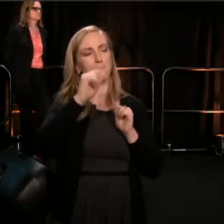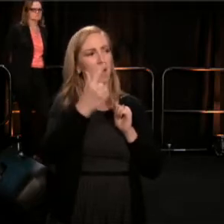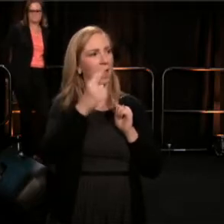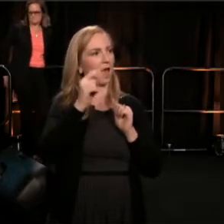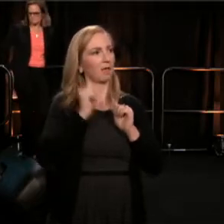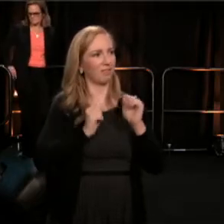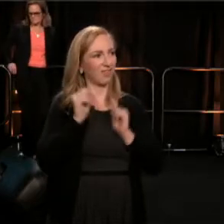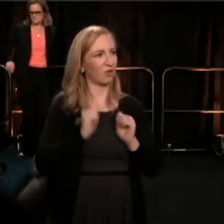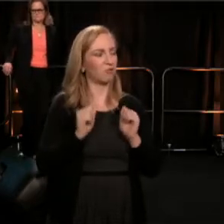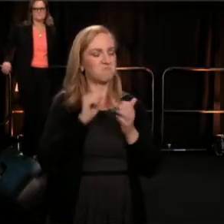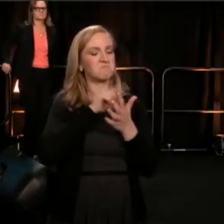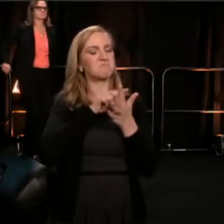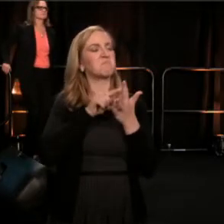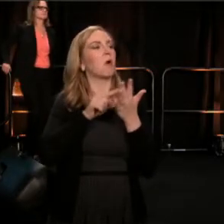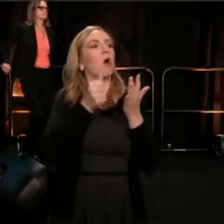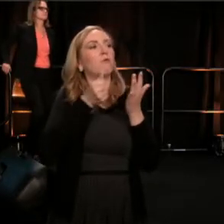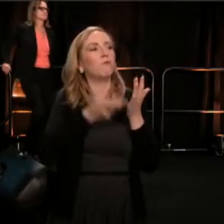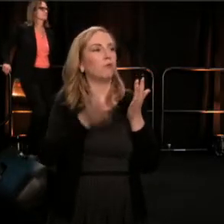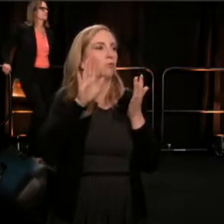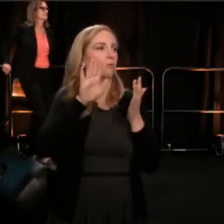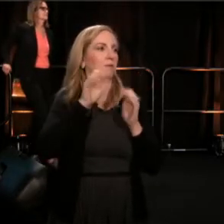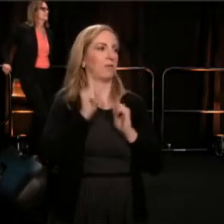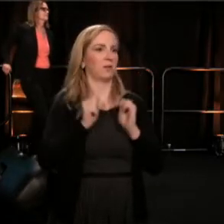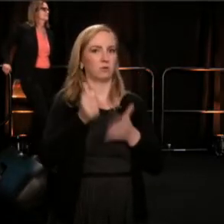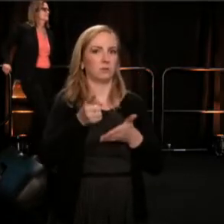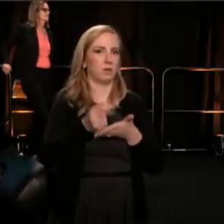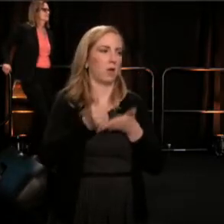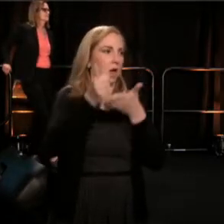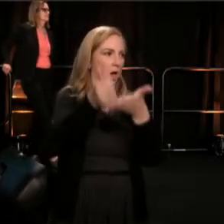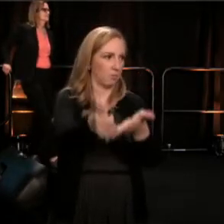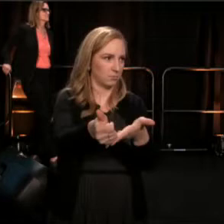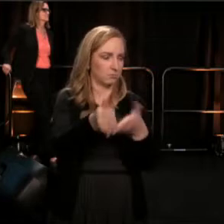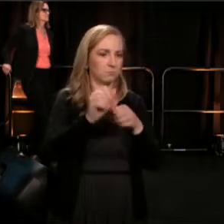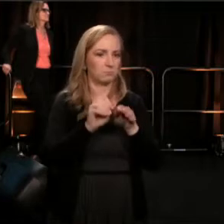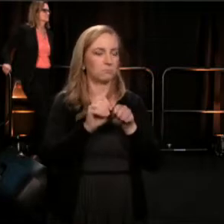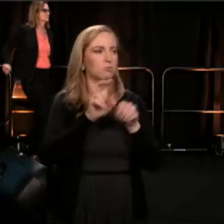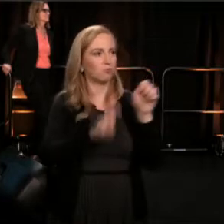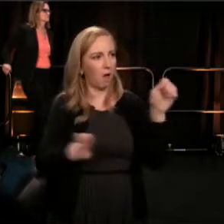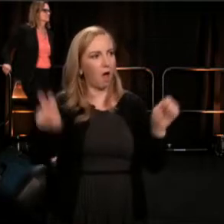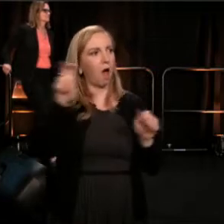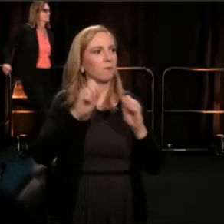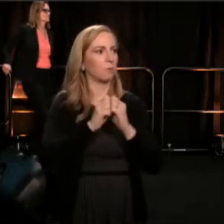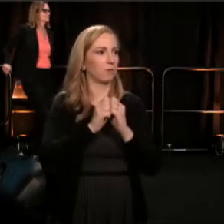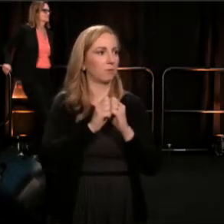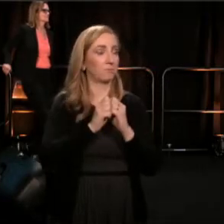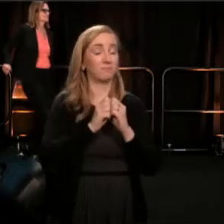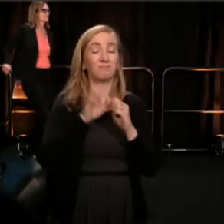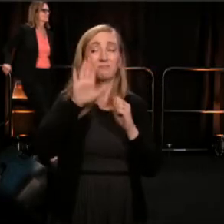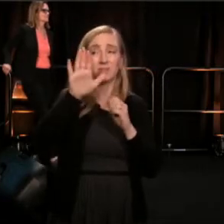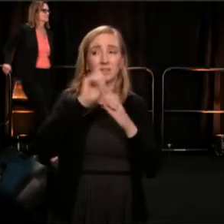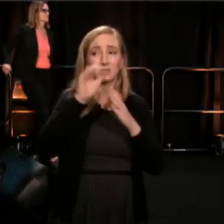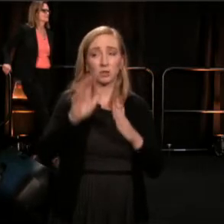and who were enlisted in movement building. Under John's leadership, at least three major national projects